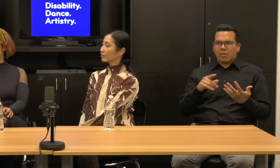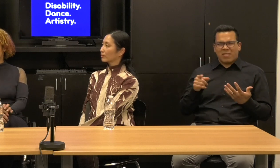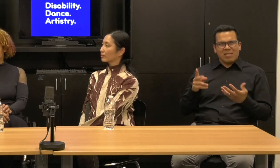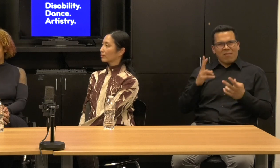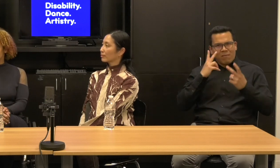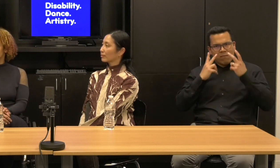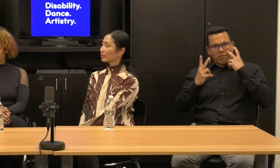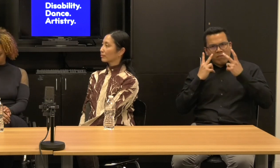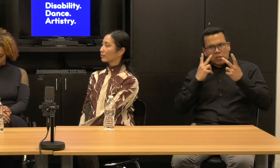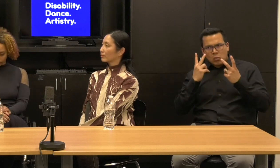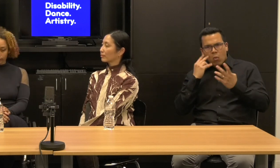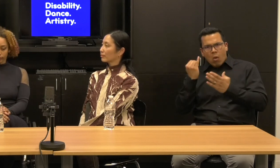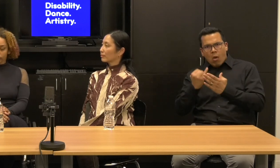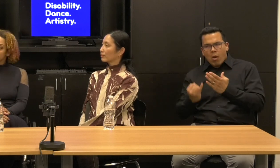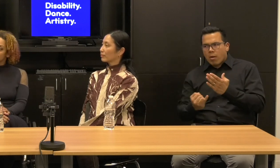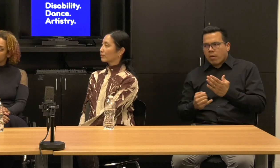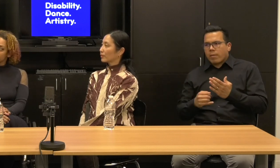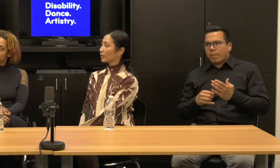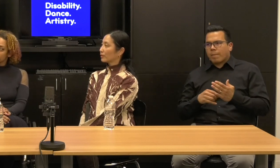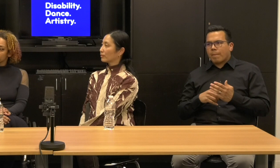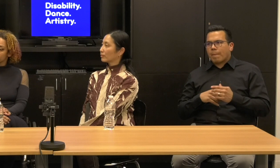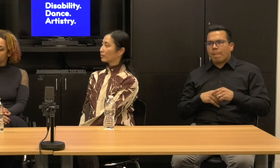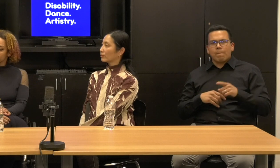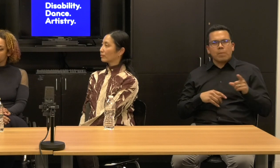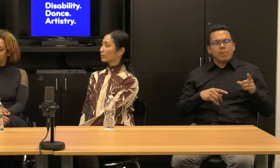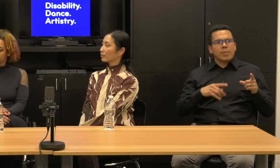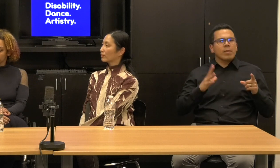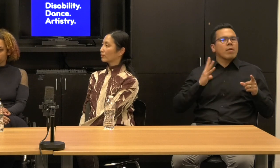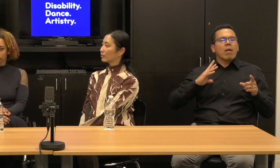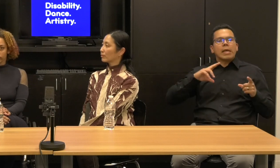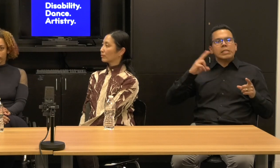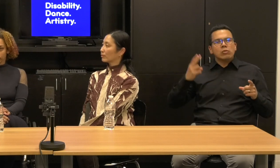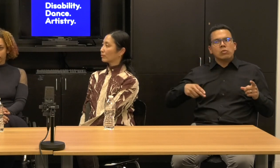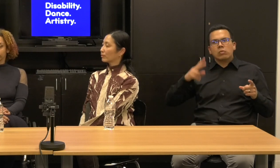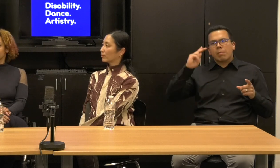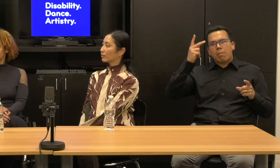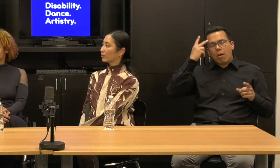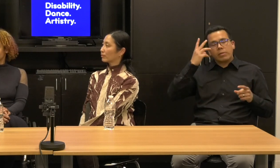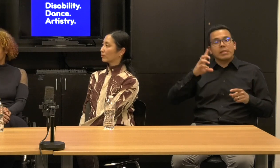And from dividing, as you're saying that the history and politics of disability culture,